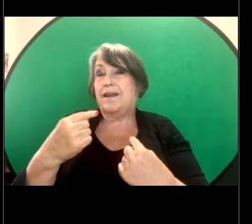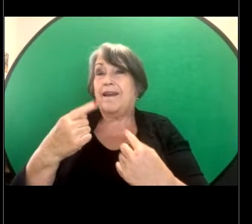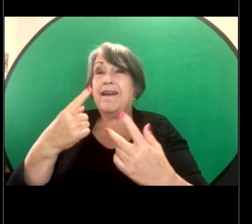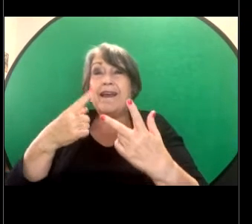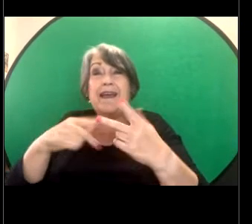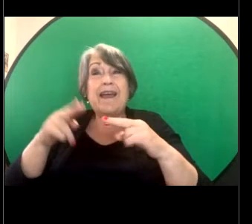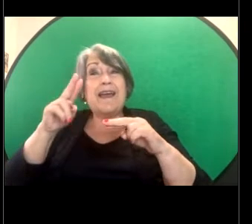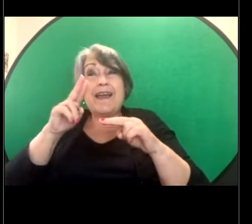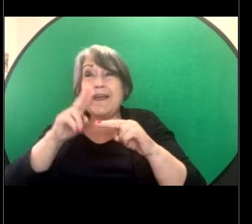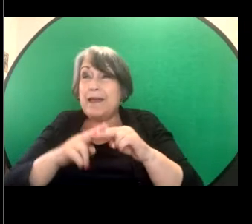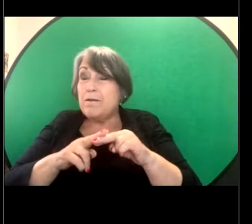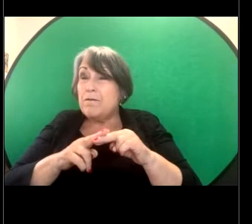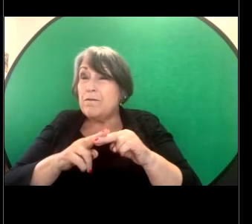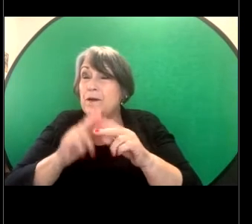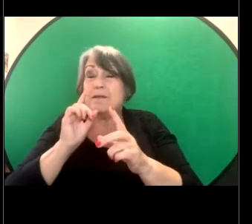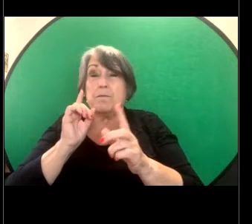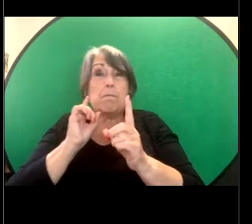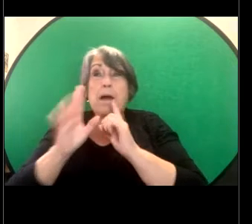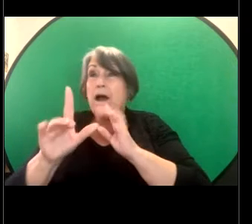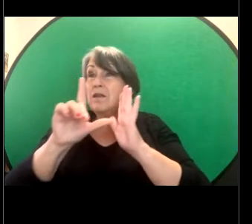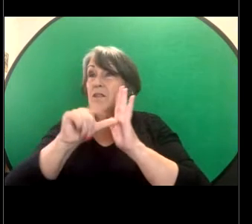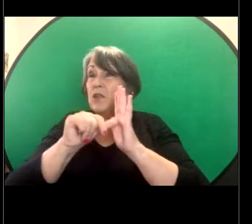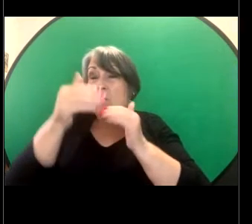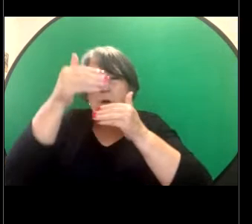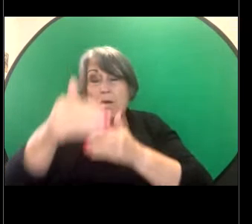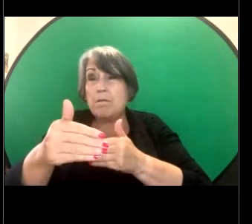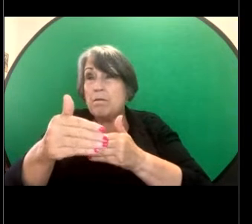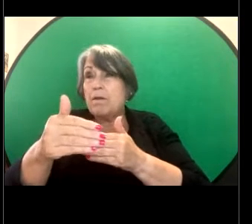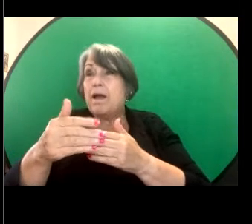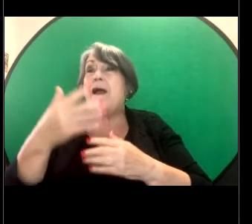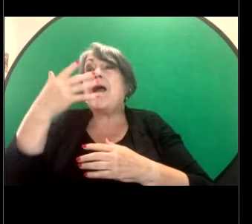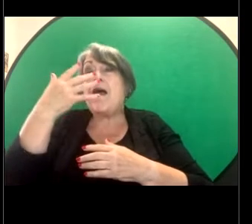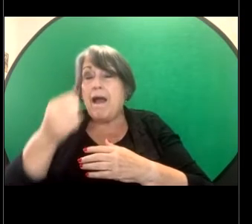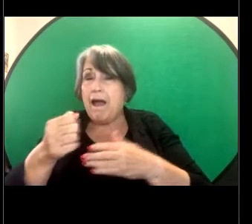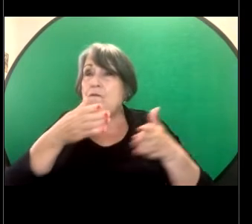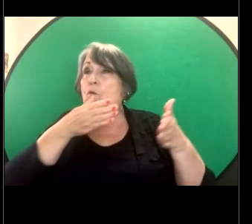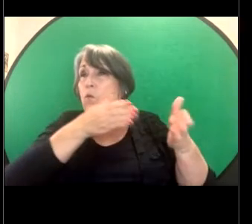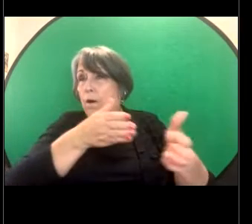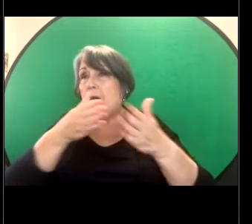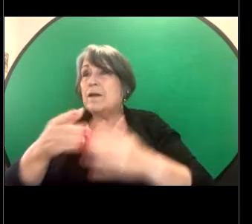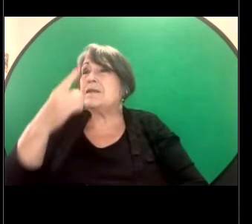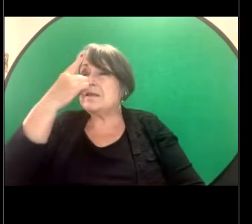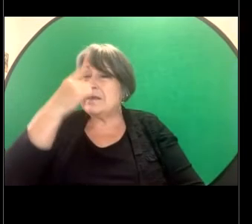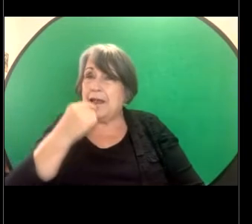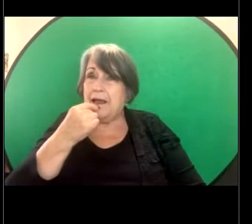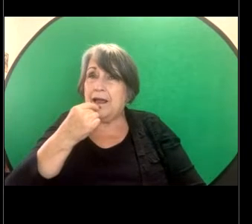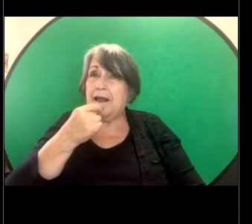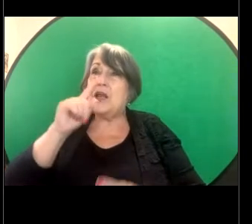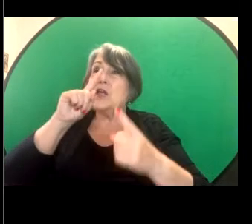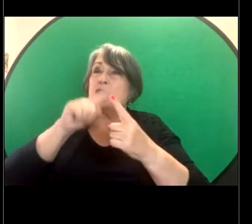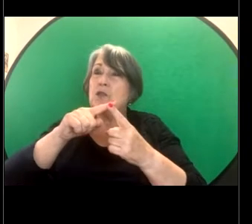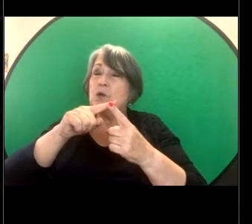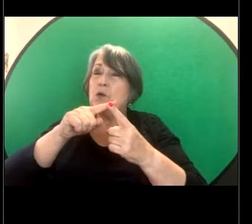or two-year timeframes because there can be ways to make submissions to the Human Rights Commission